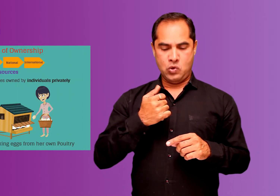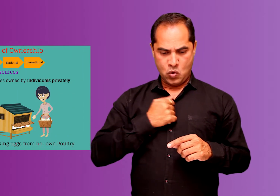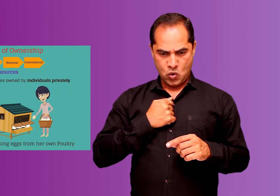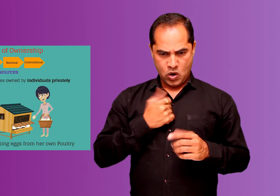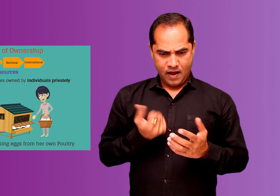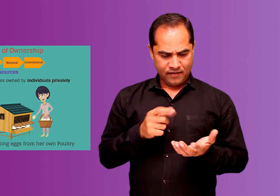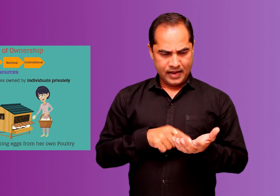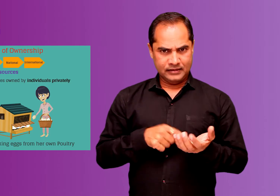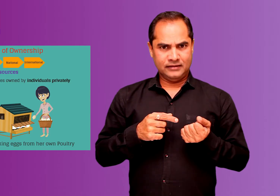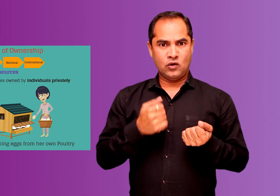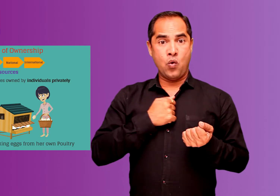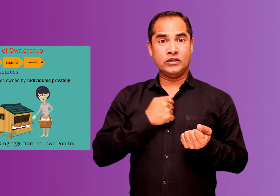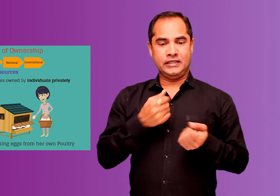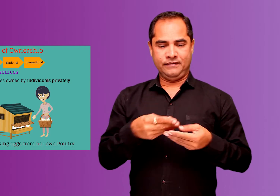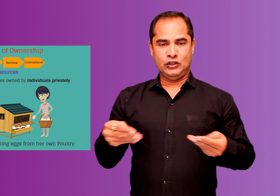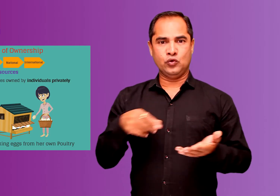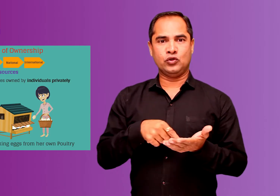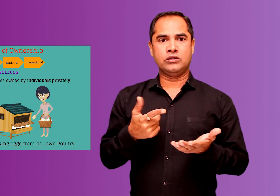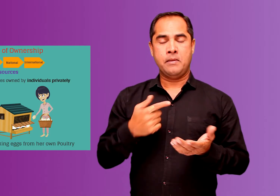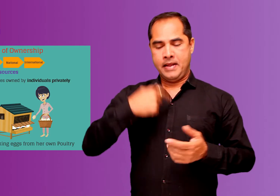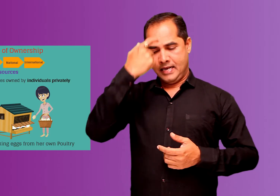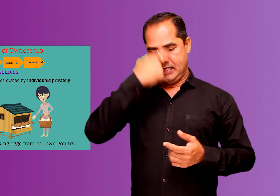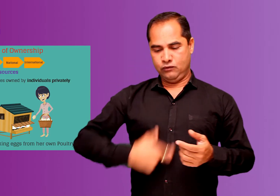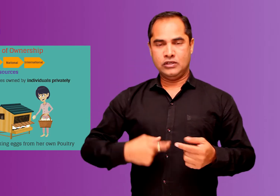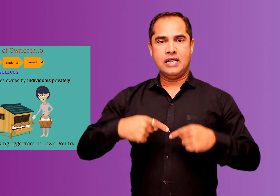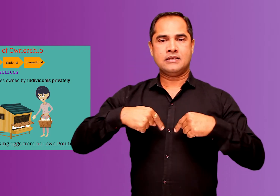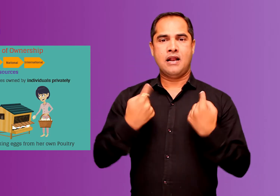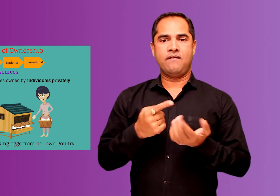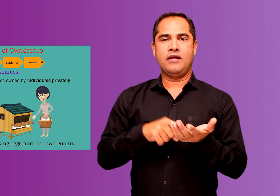next on the basis of ownership we have individual